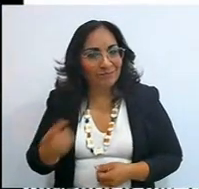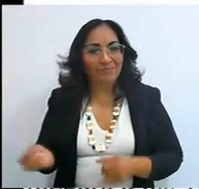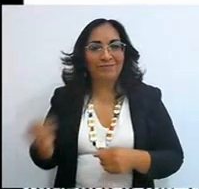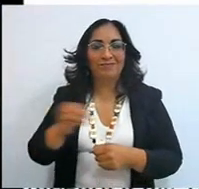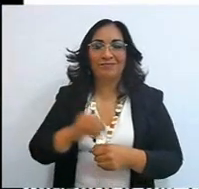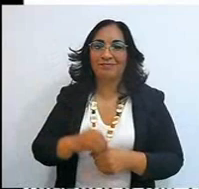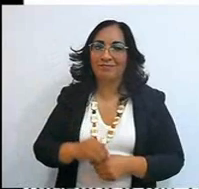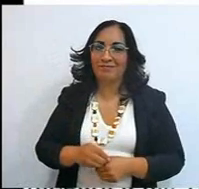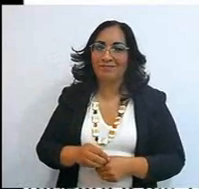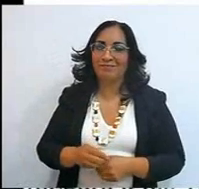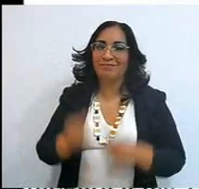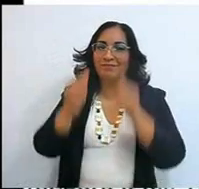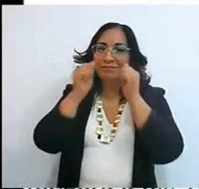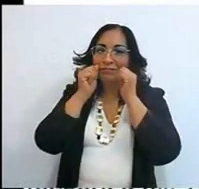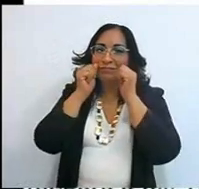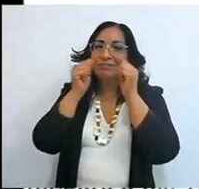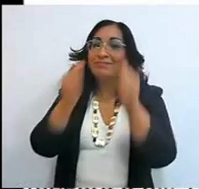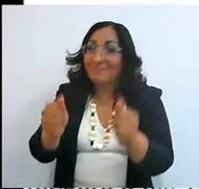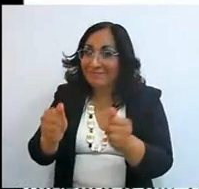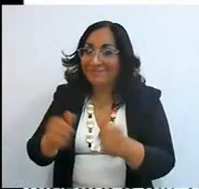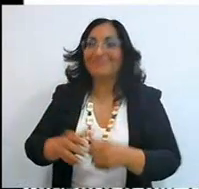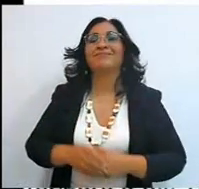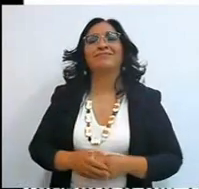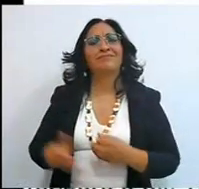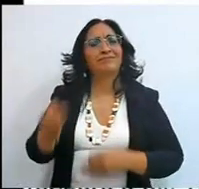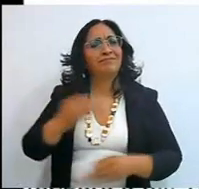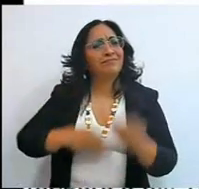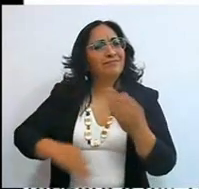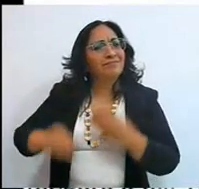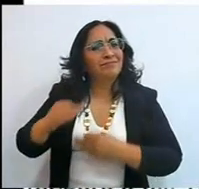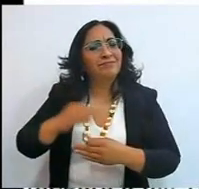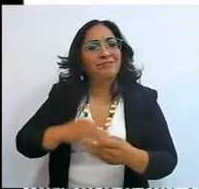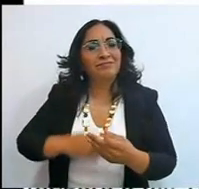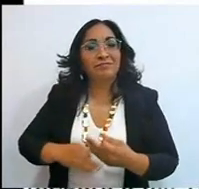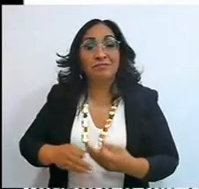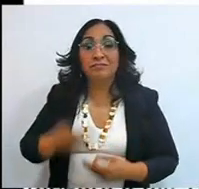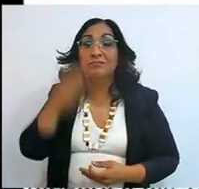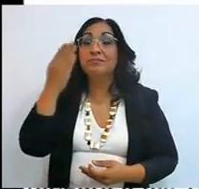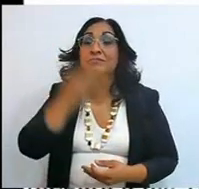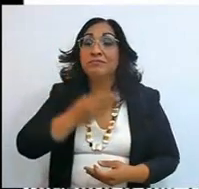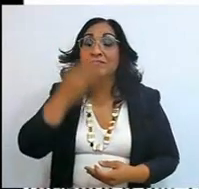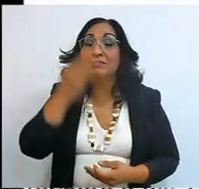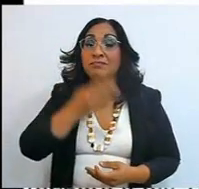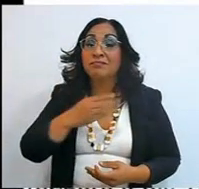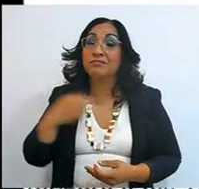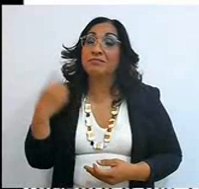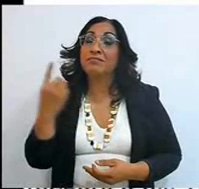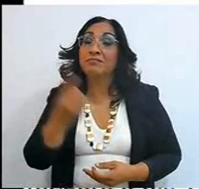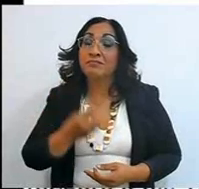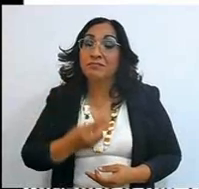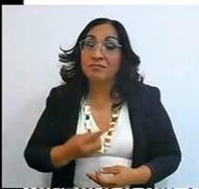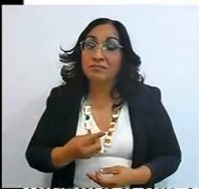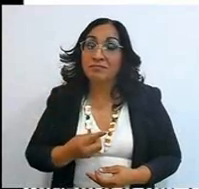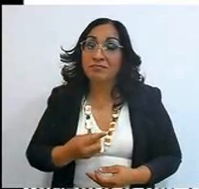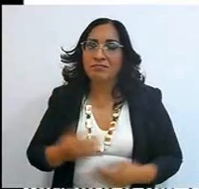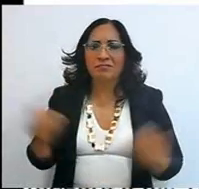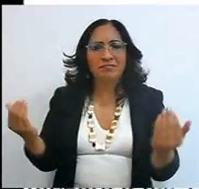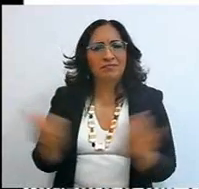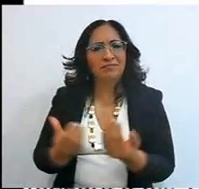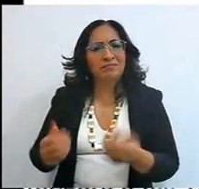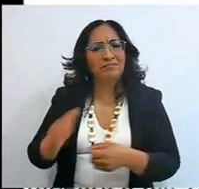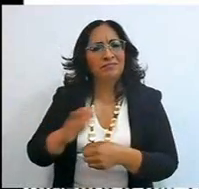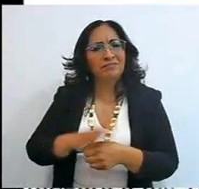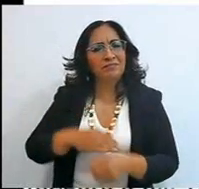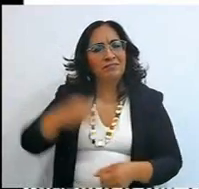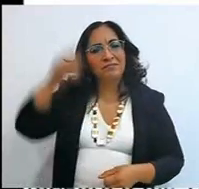"All (does not say any part) Scripture is inspired by God,